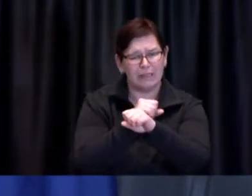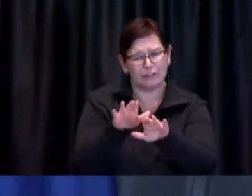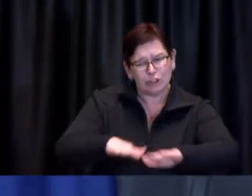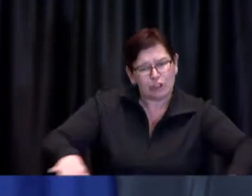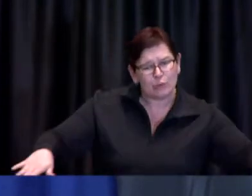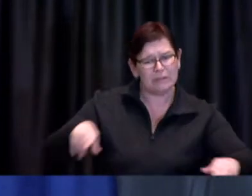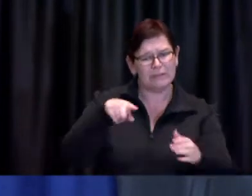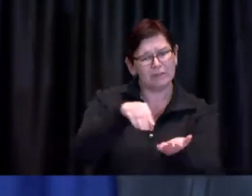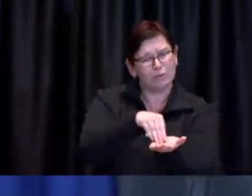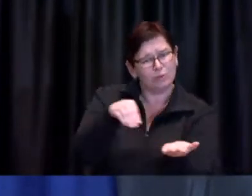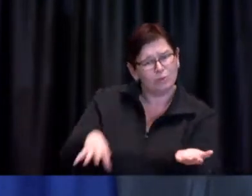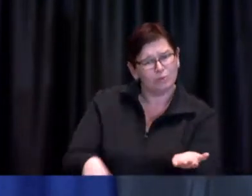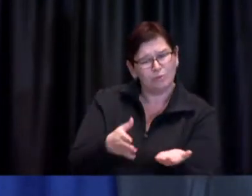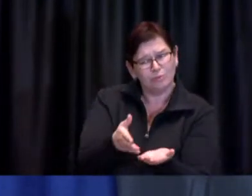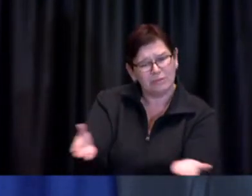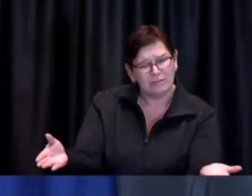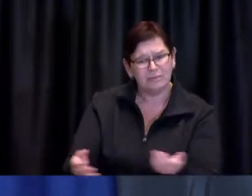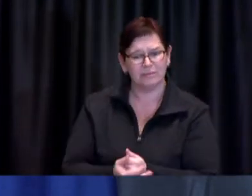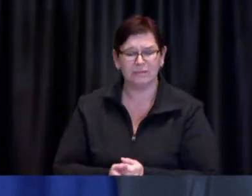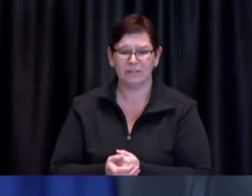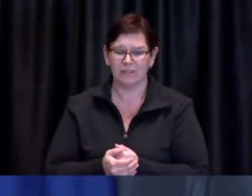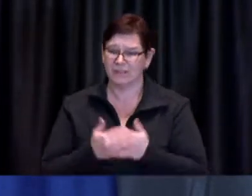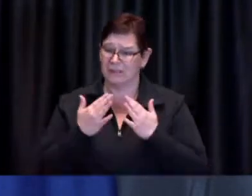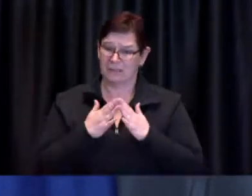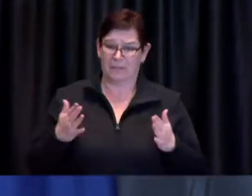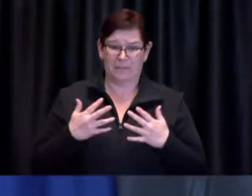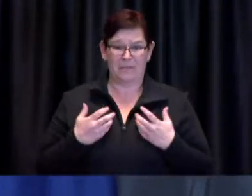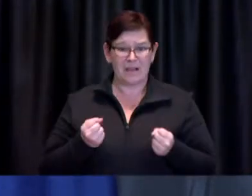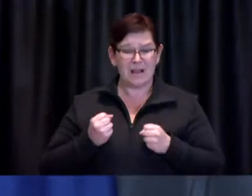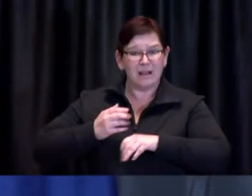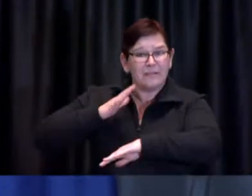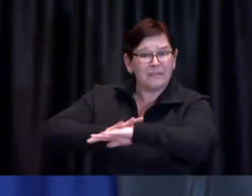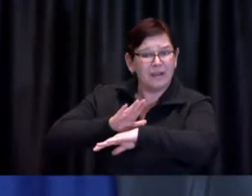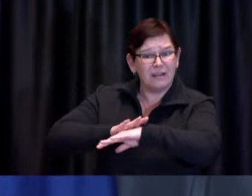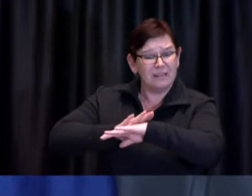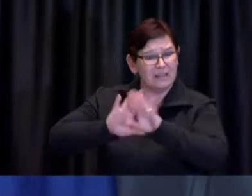The public health advice right now is very clear and we're all committed to following it